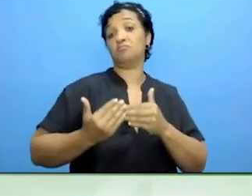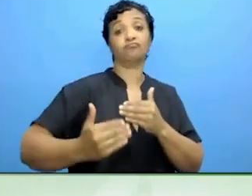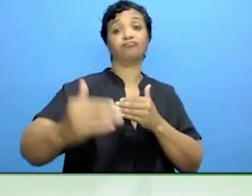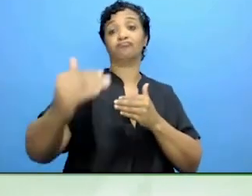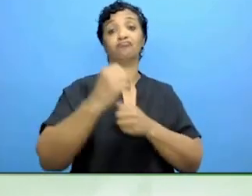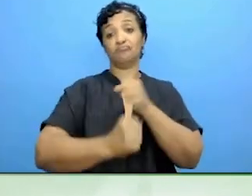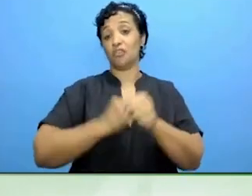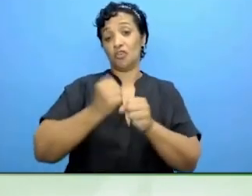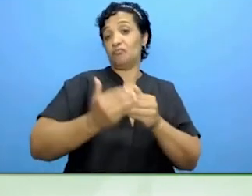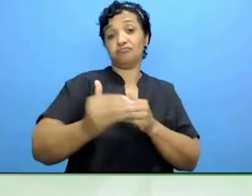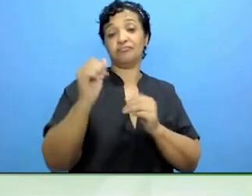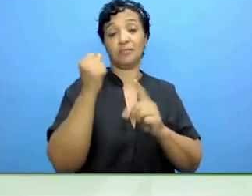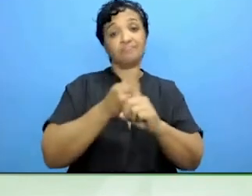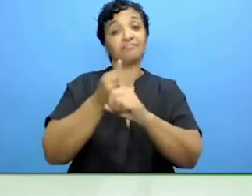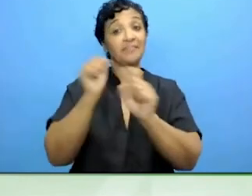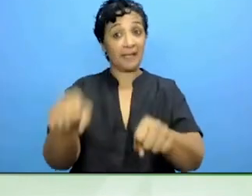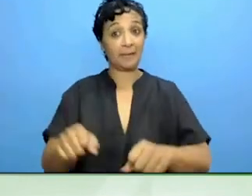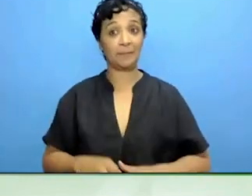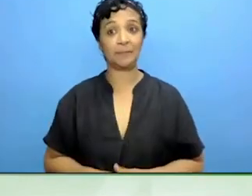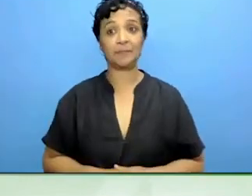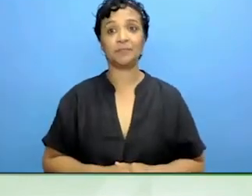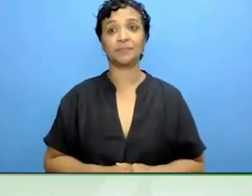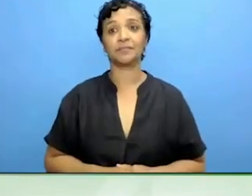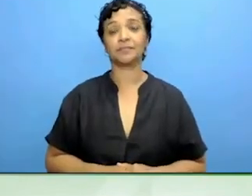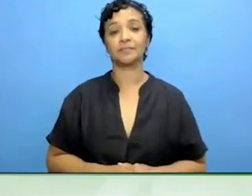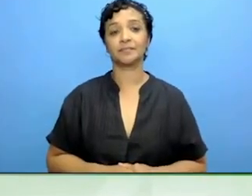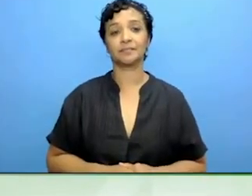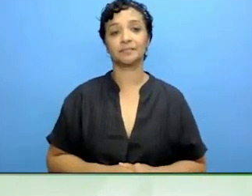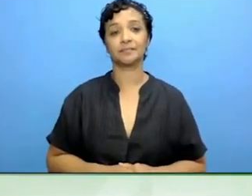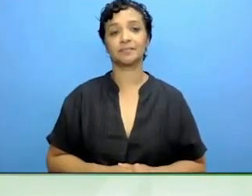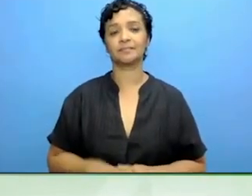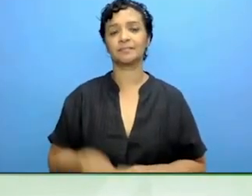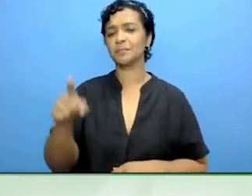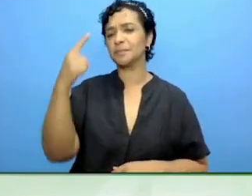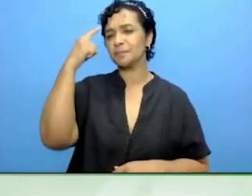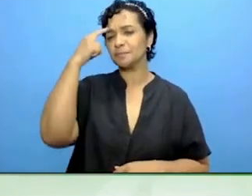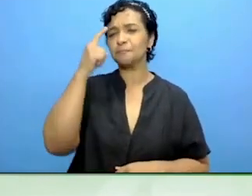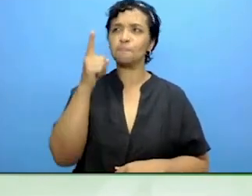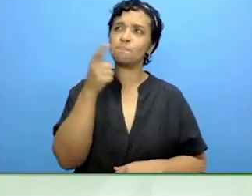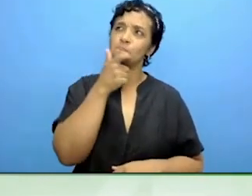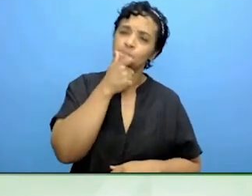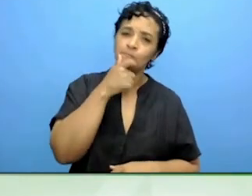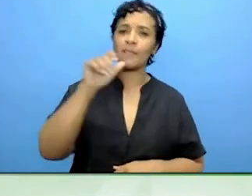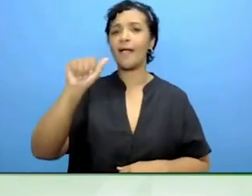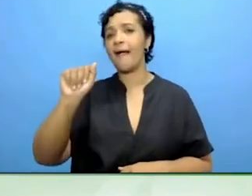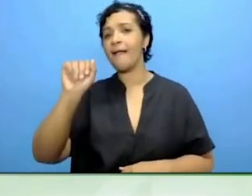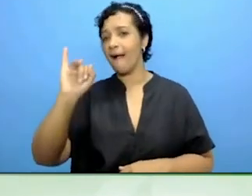Do you think all this AI and everything will have an effect on